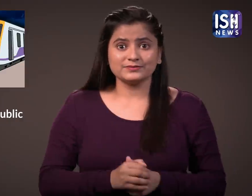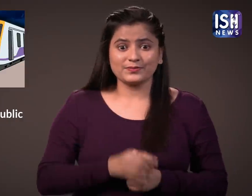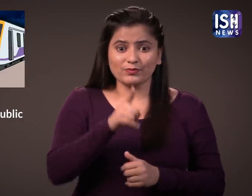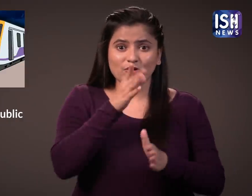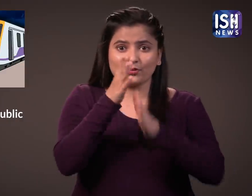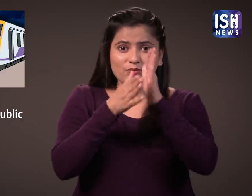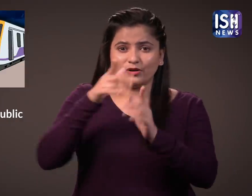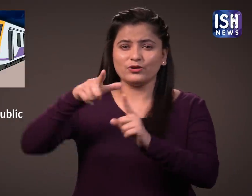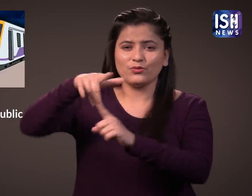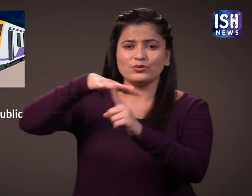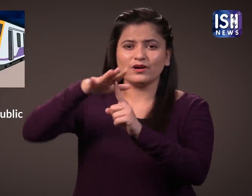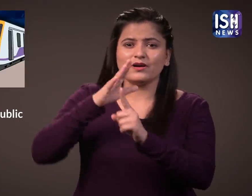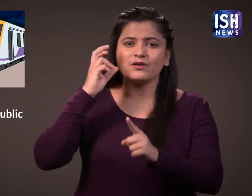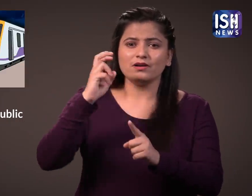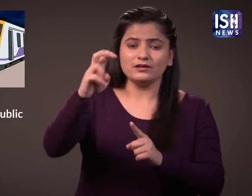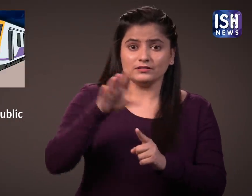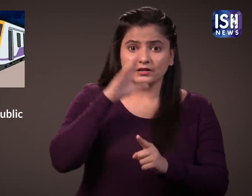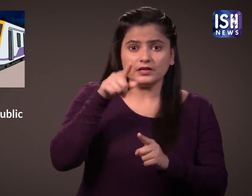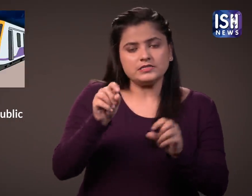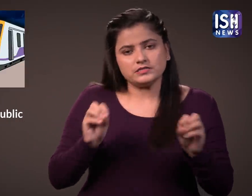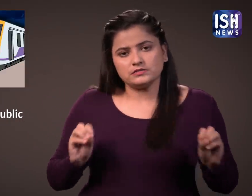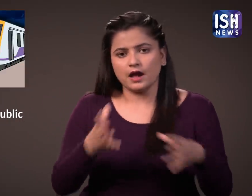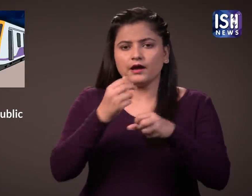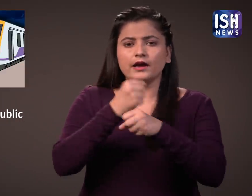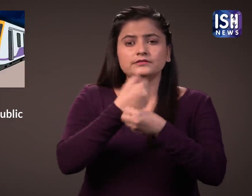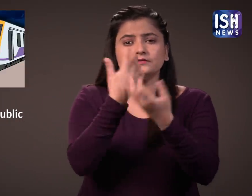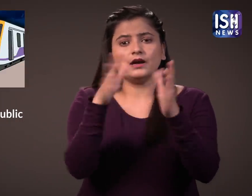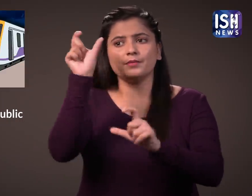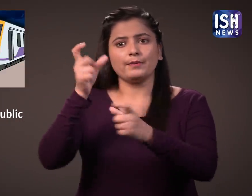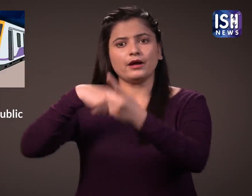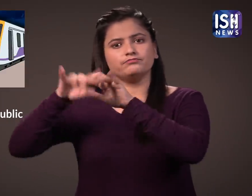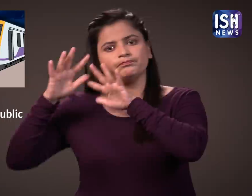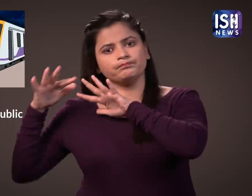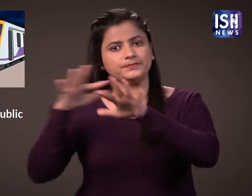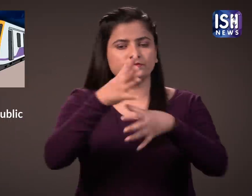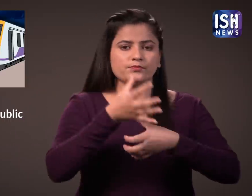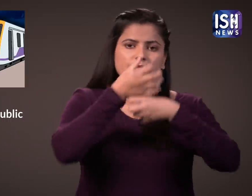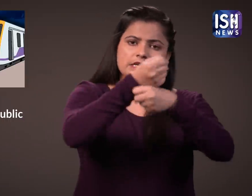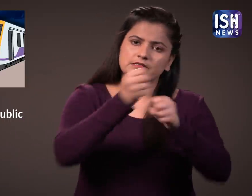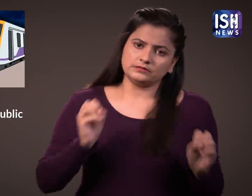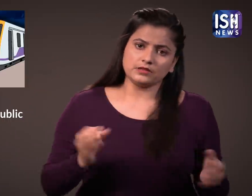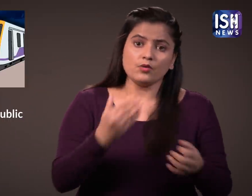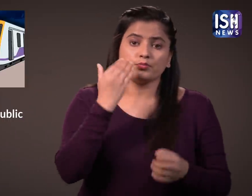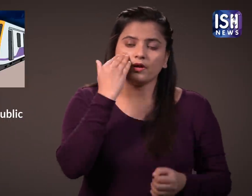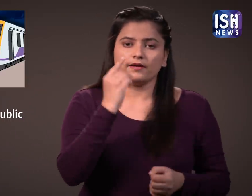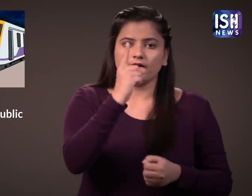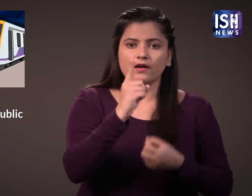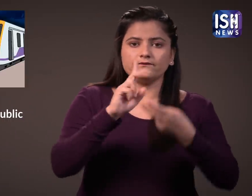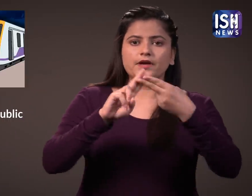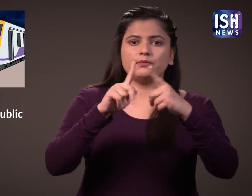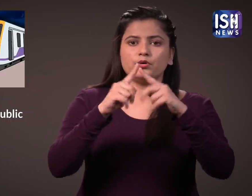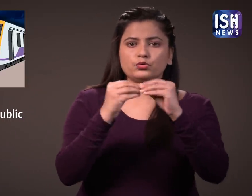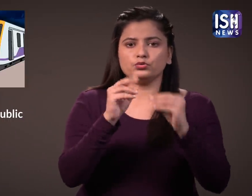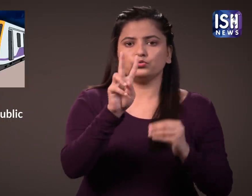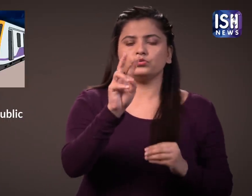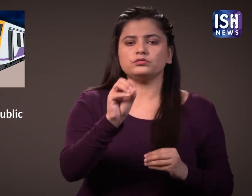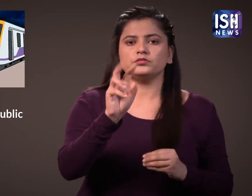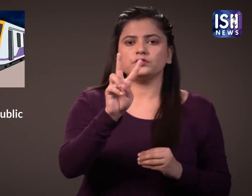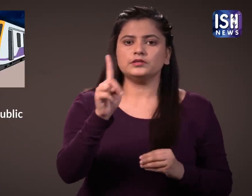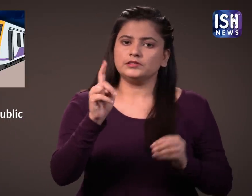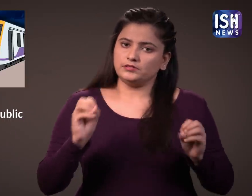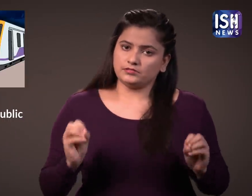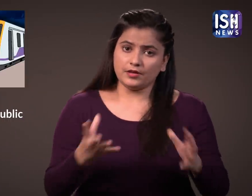that the local trains in Mumbai will return to full service for the general public starting from 1st February.